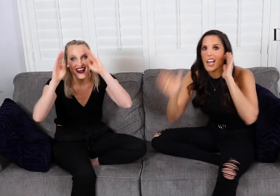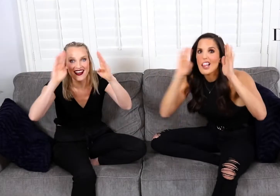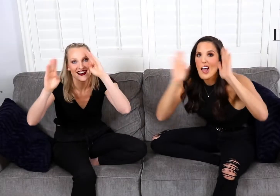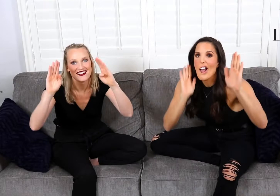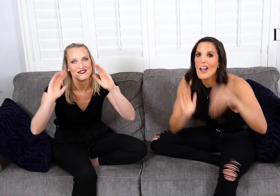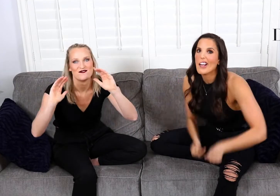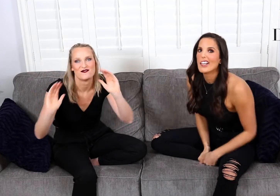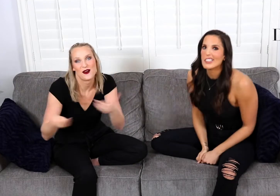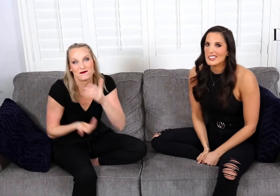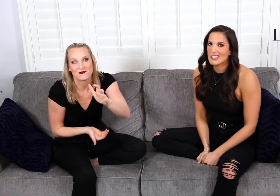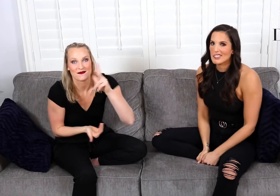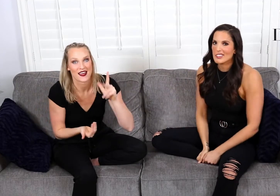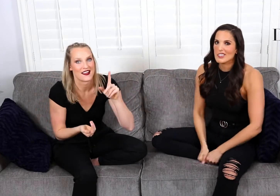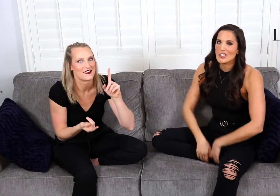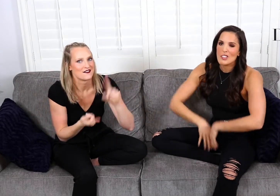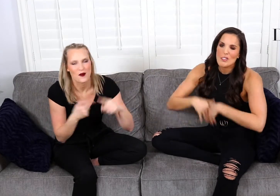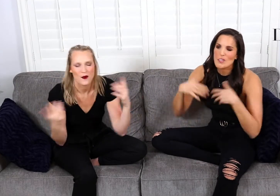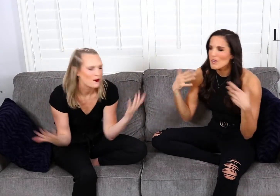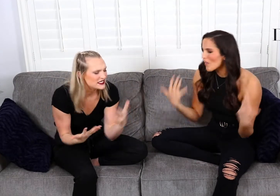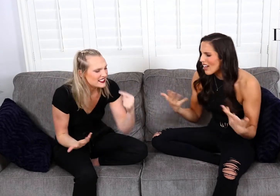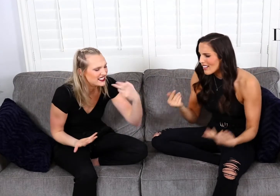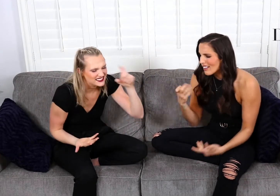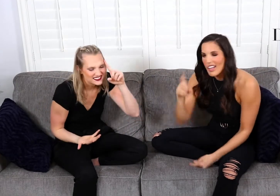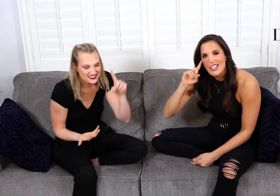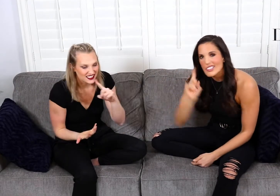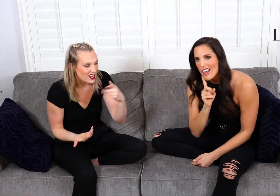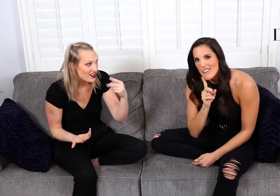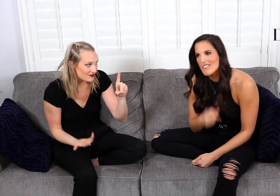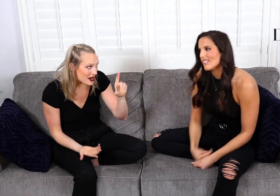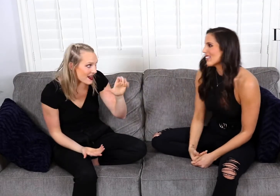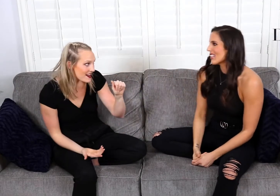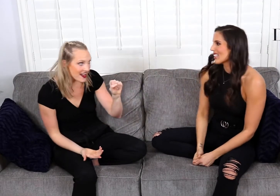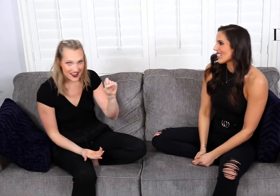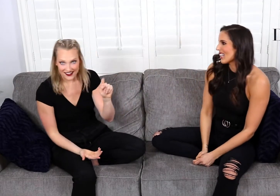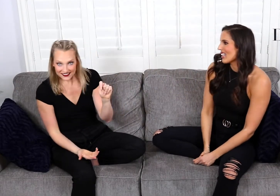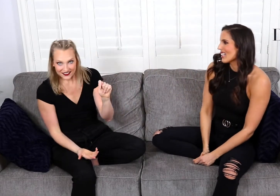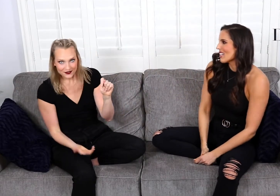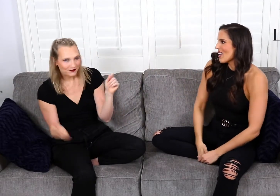Hello Hello! Hello and welcome back to, “What the Deaf?!” Podcast.